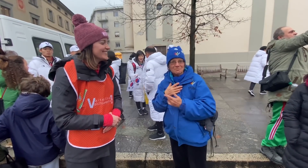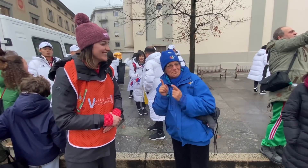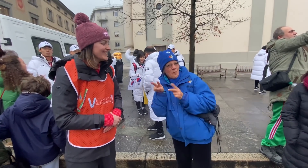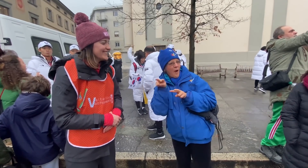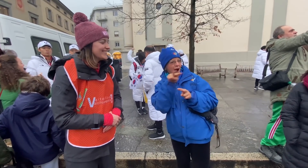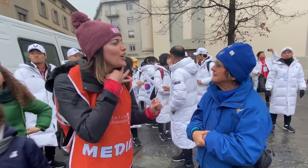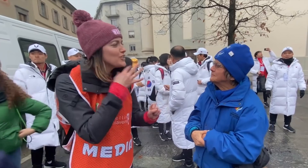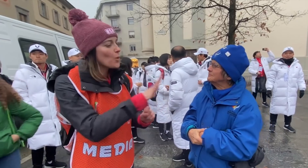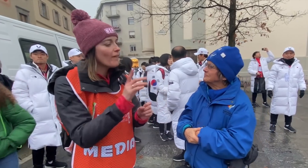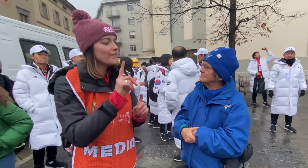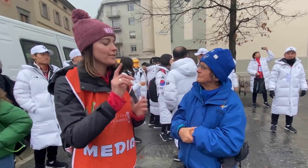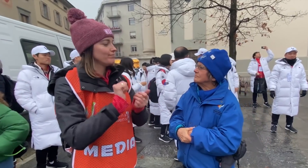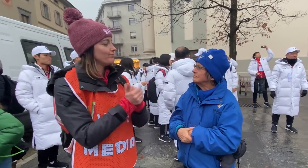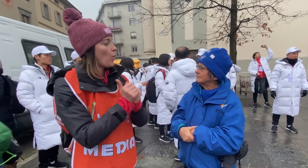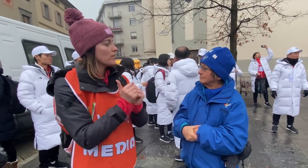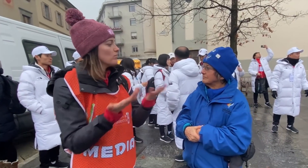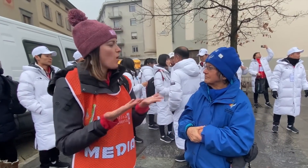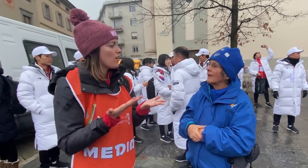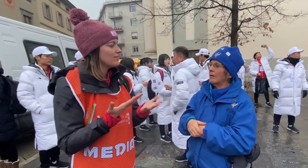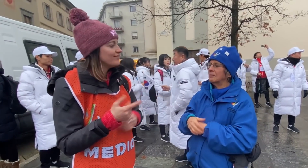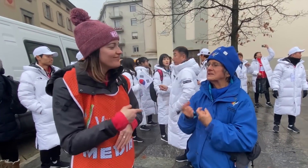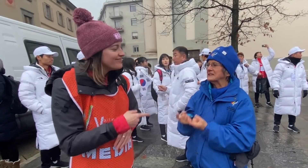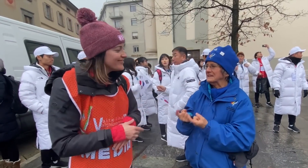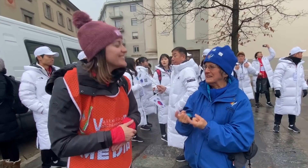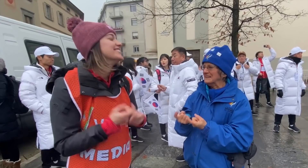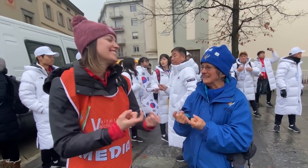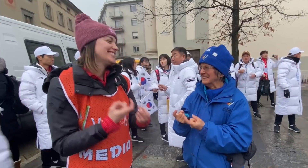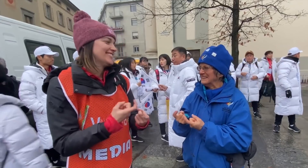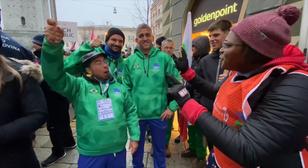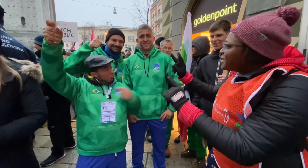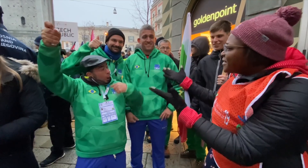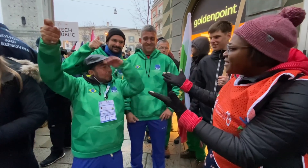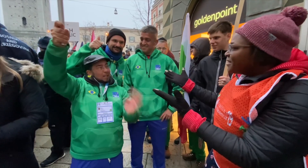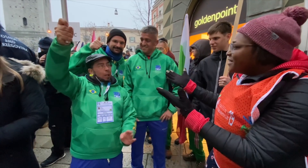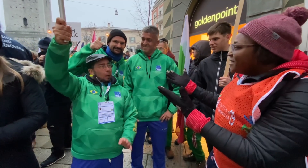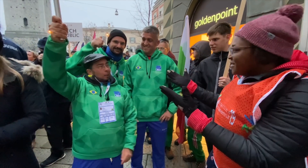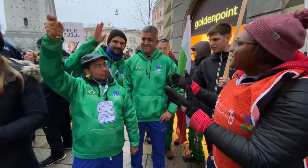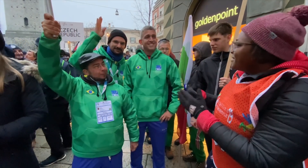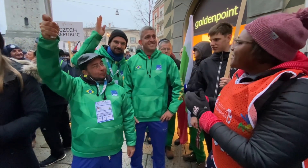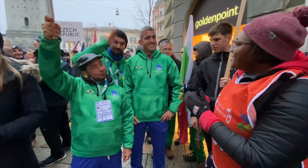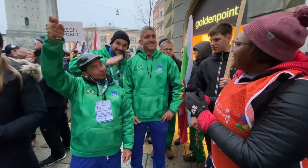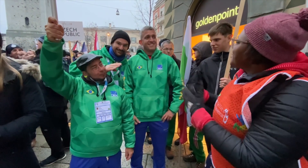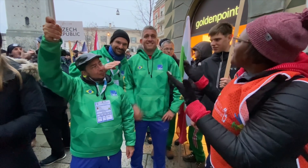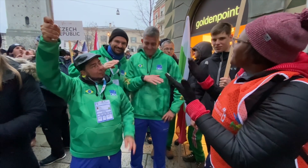I still enjoy watching. Which sport? Skiing. Where are you from? Brazil!